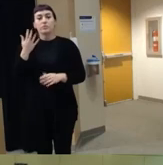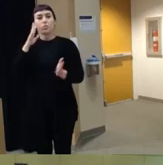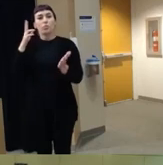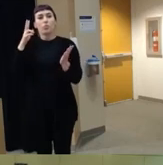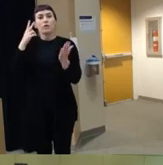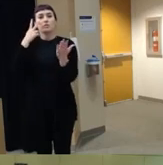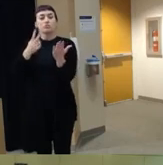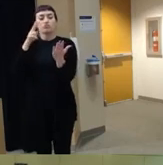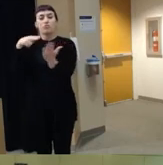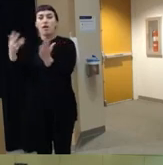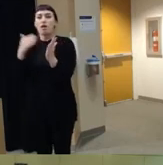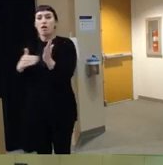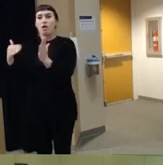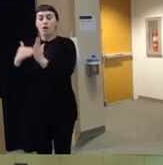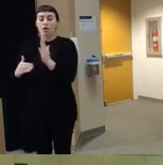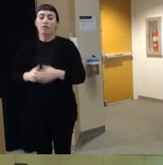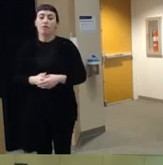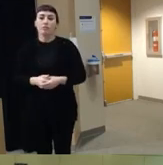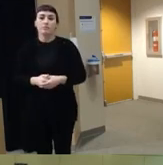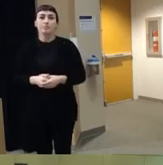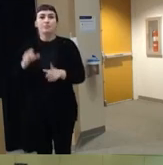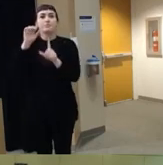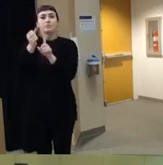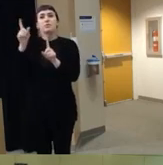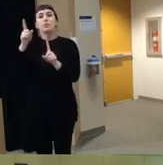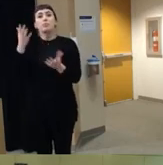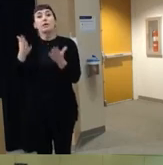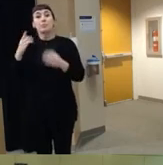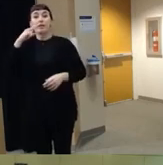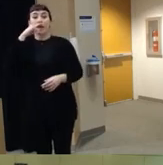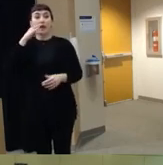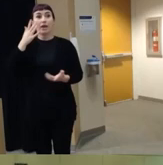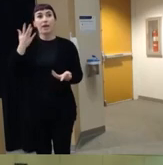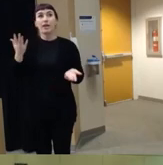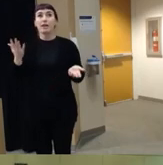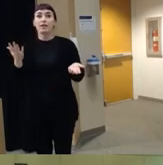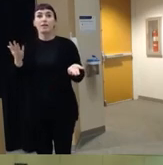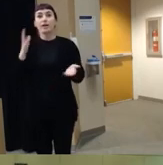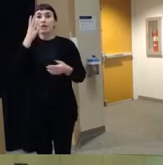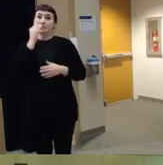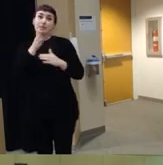time again was um this situation where maybe a child is having a sleepover or having a friend